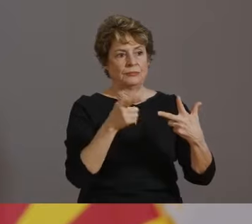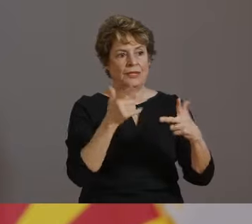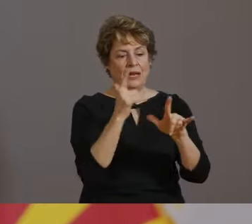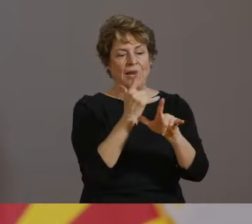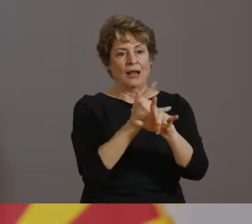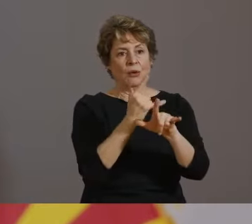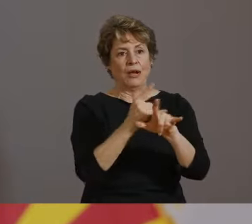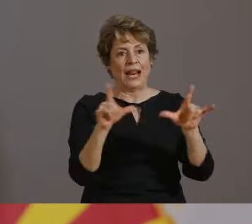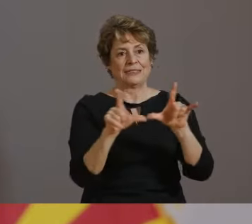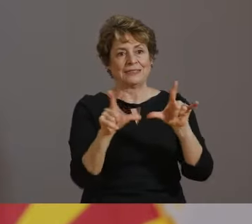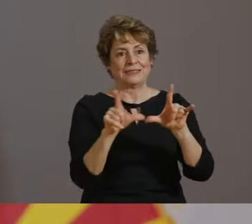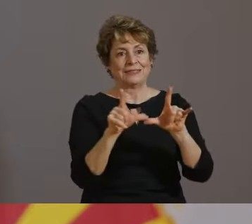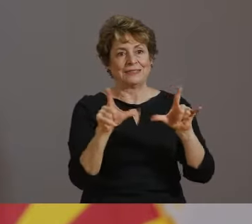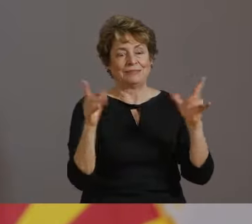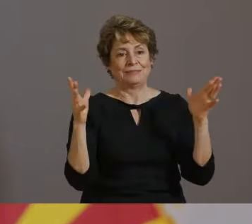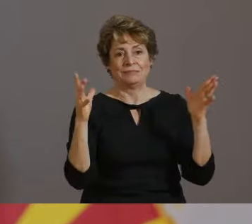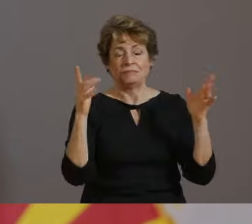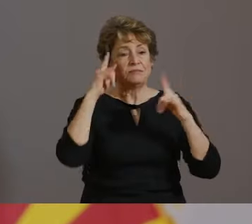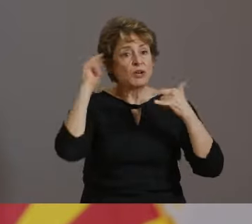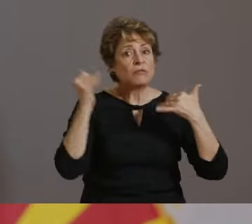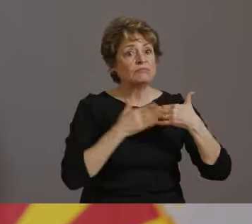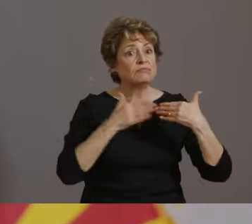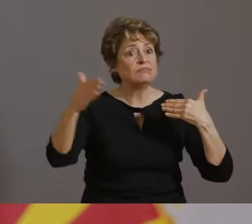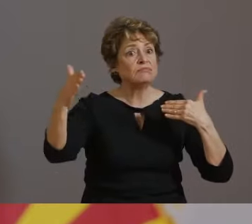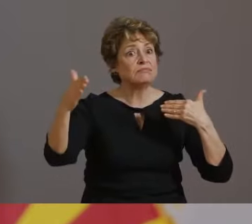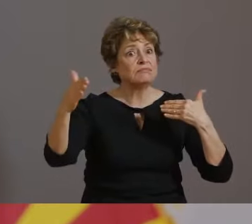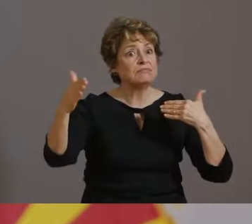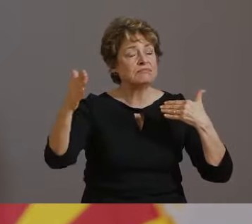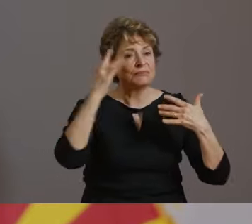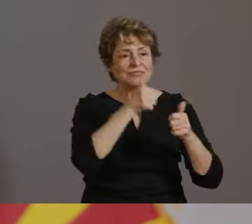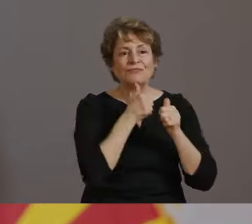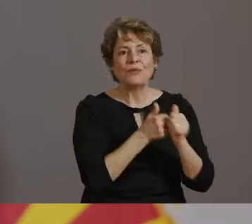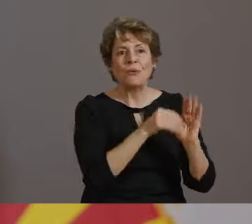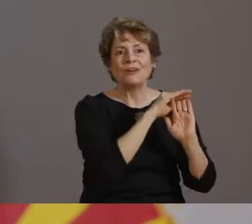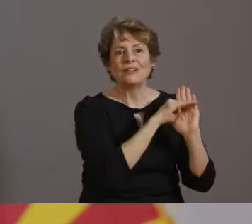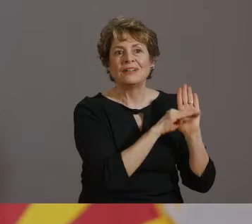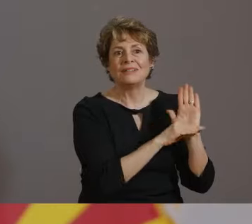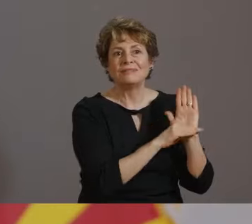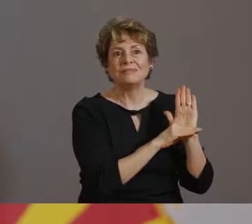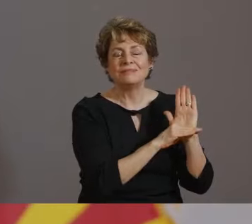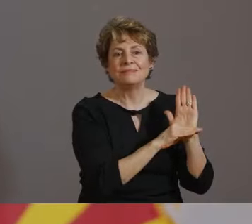ALL BUSINESSES MUST DO THEIR PART TO MITIGATE THE SPREAD OF COVID-19 OR THEY WILL BE HELD ACCOUNTABLE.